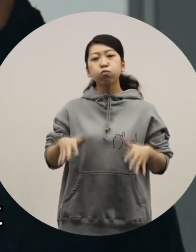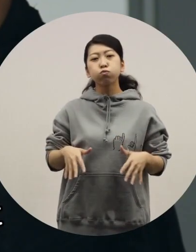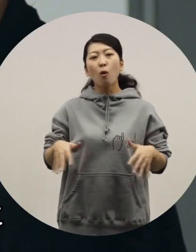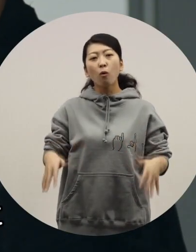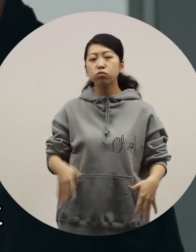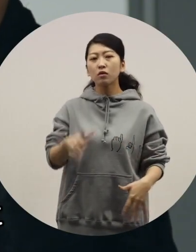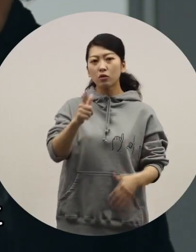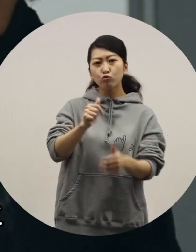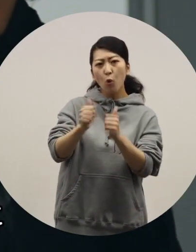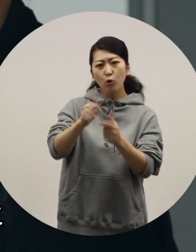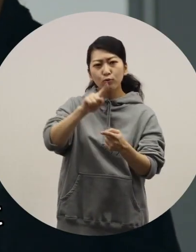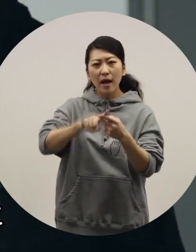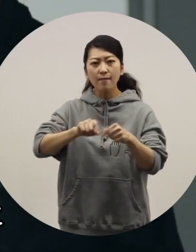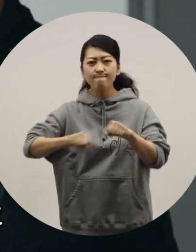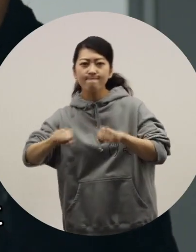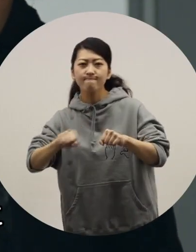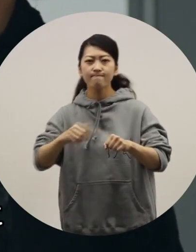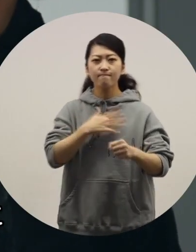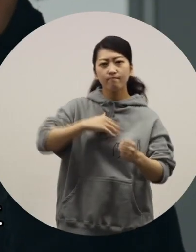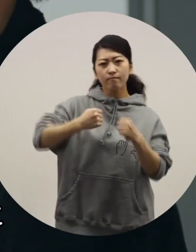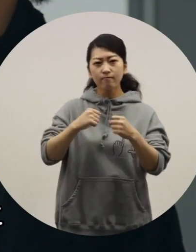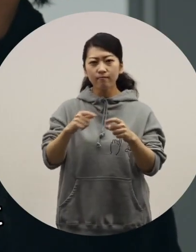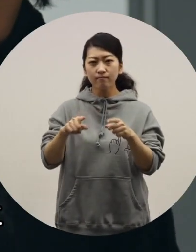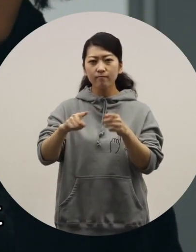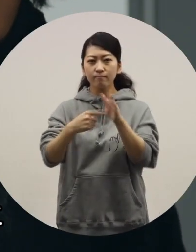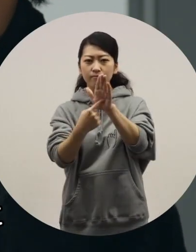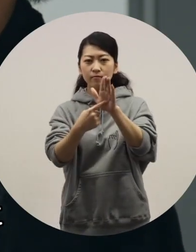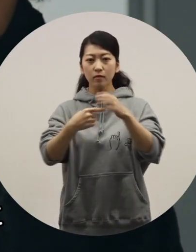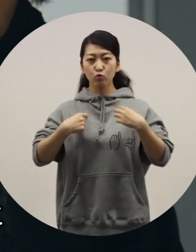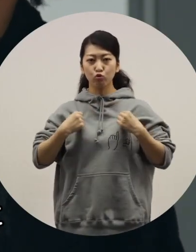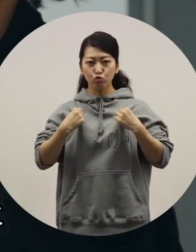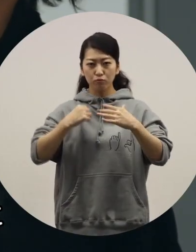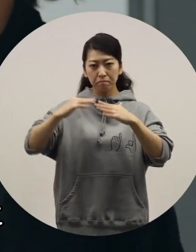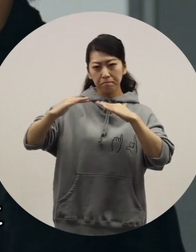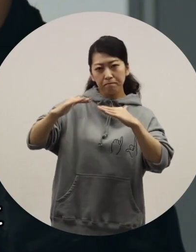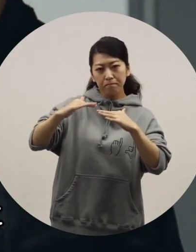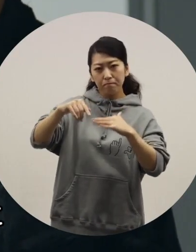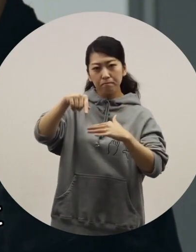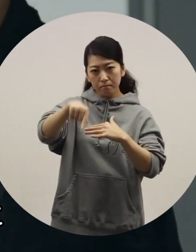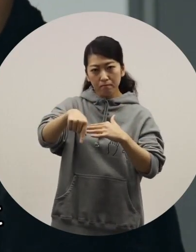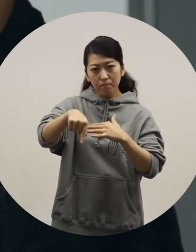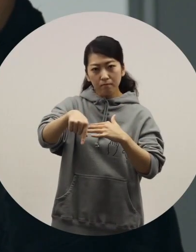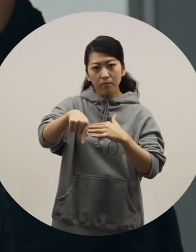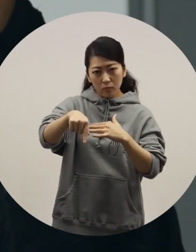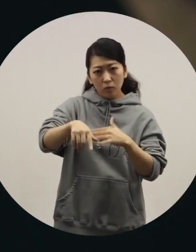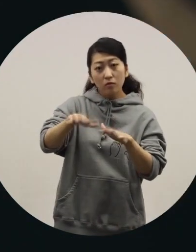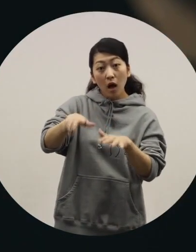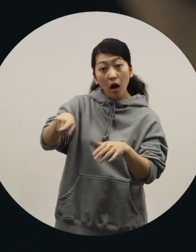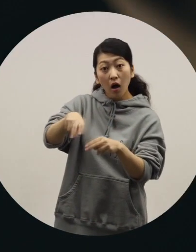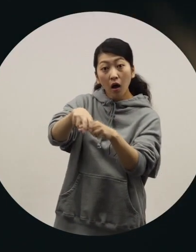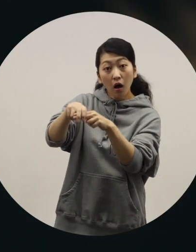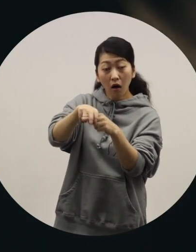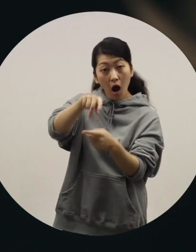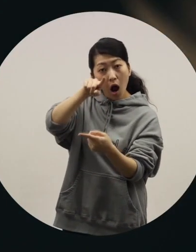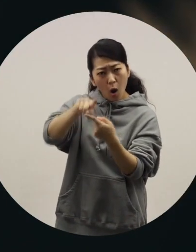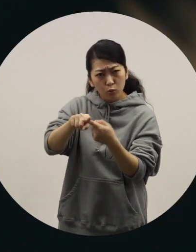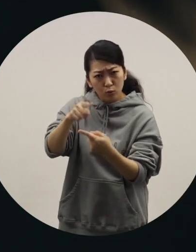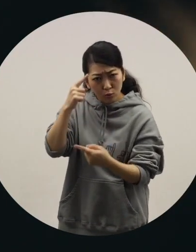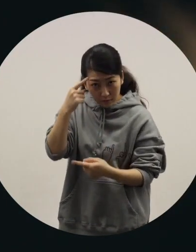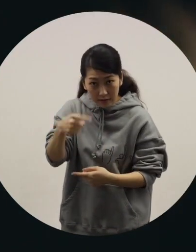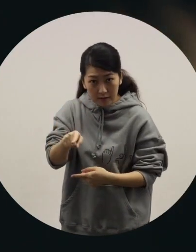with an active lifestyle-oriented design, rather than loose clothes?